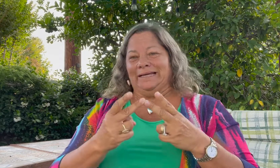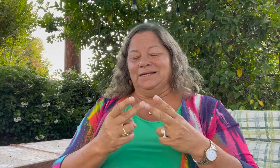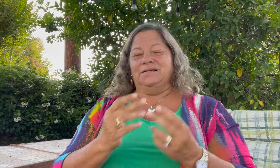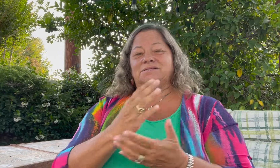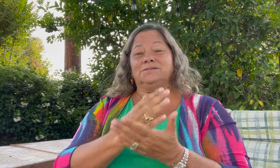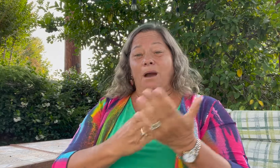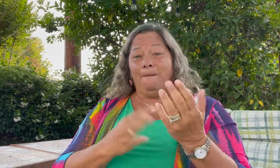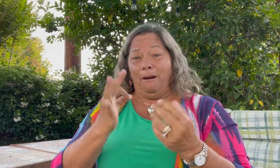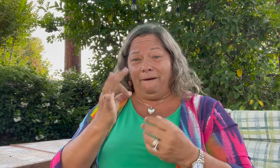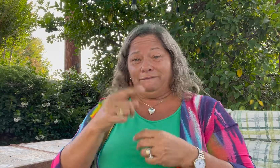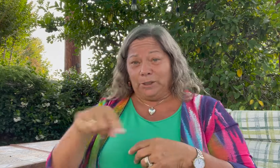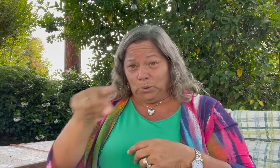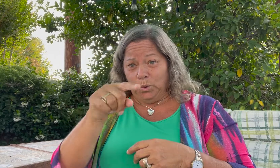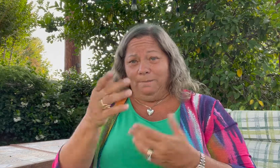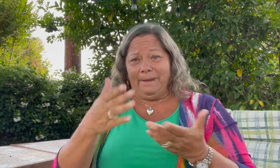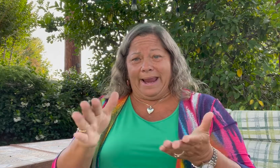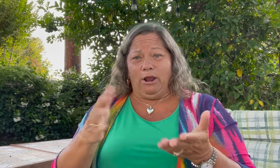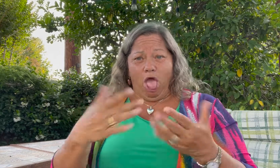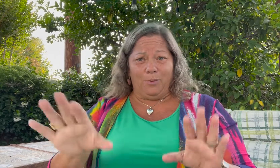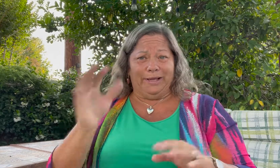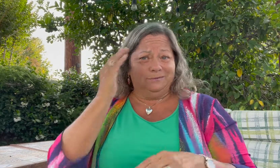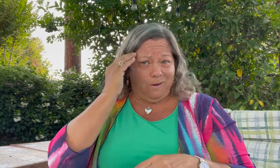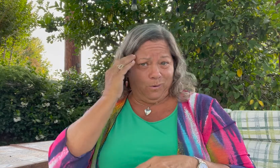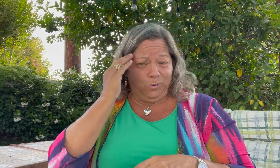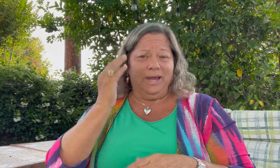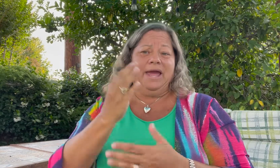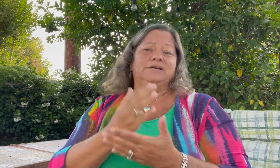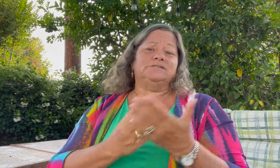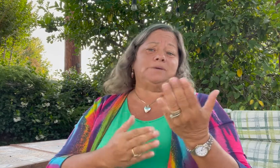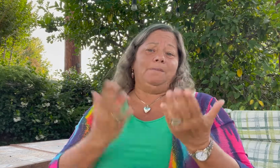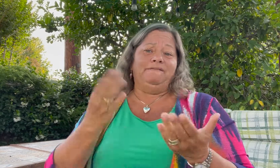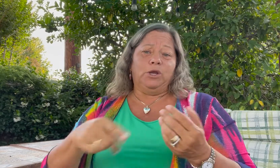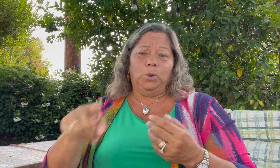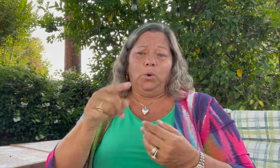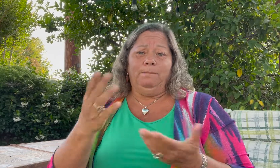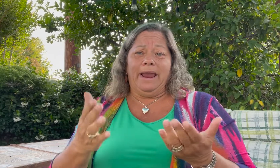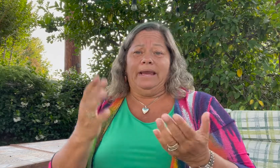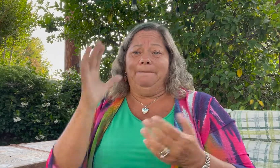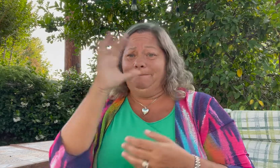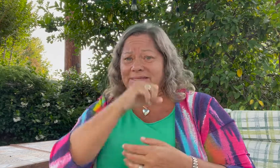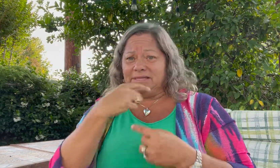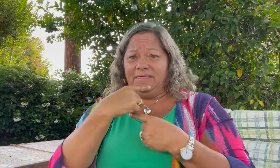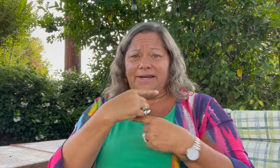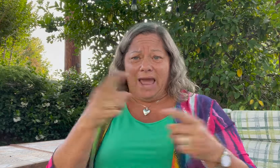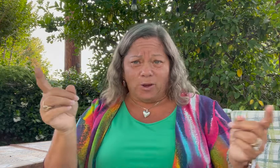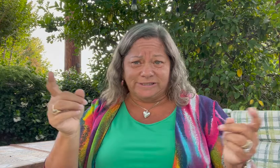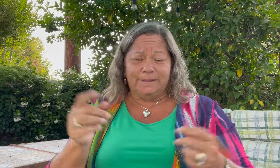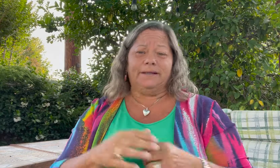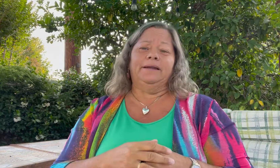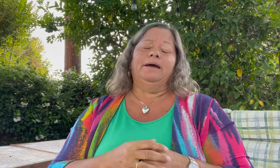Secondly, some of you may already know, and some of you may have missed the announcement.